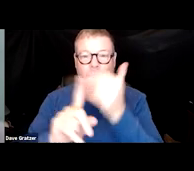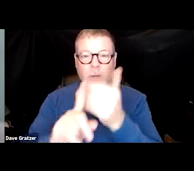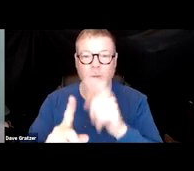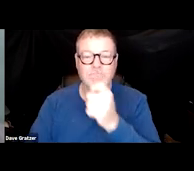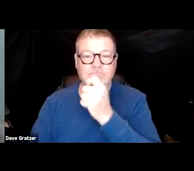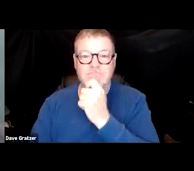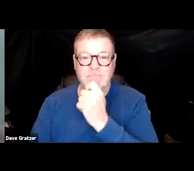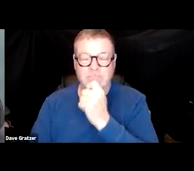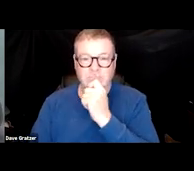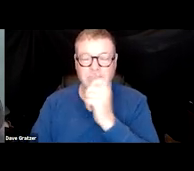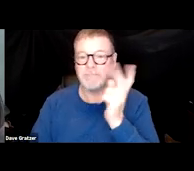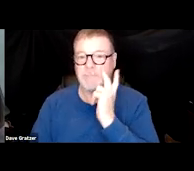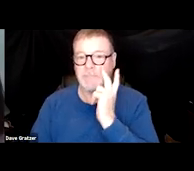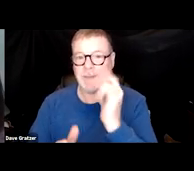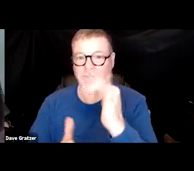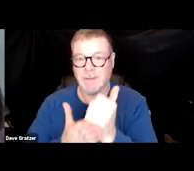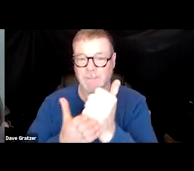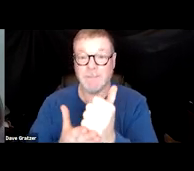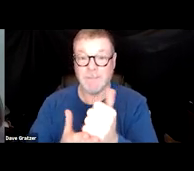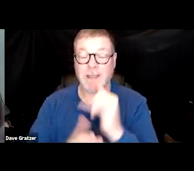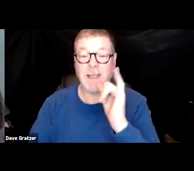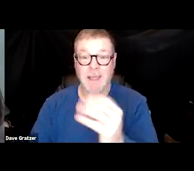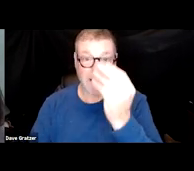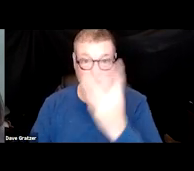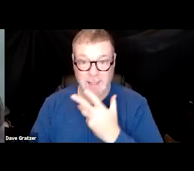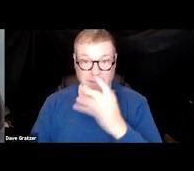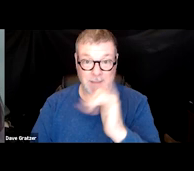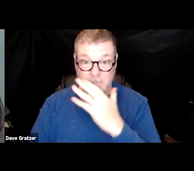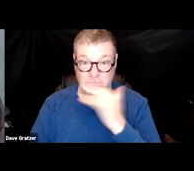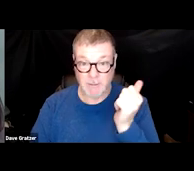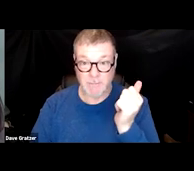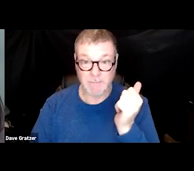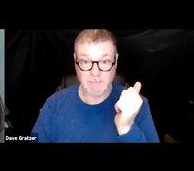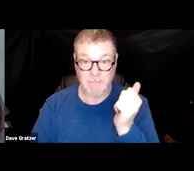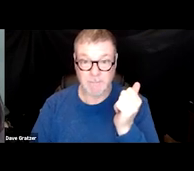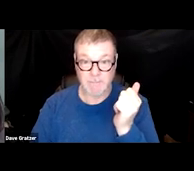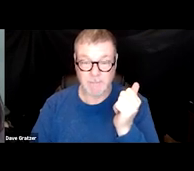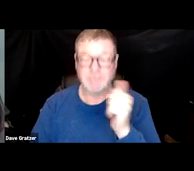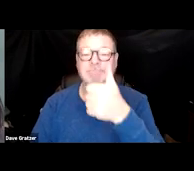to see if that'll help. Okay, let me know if this is better. [Pam] Sounds better.